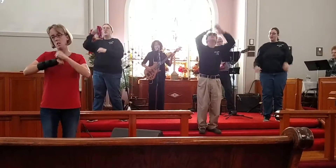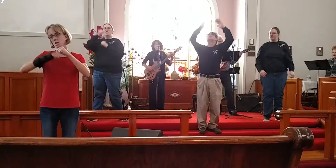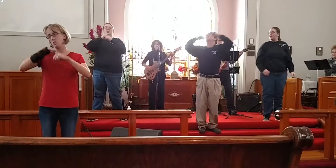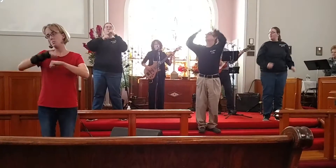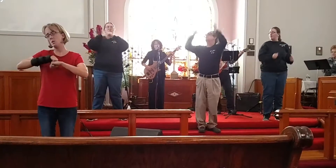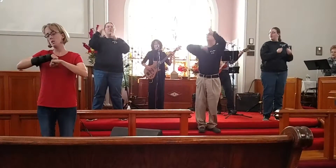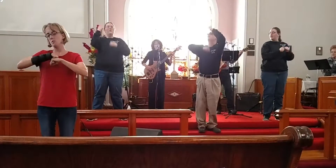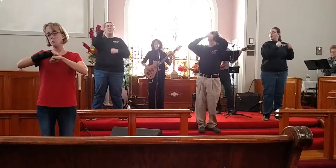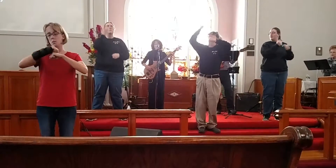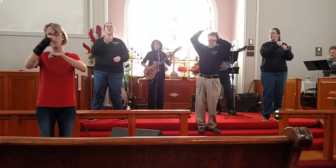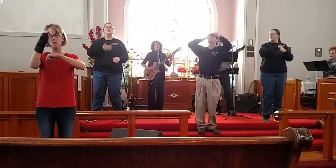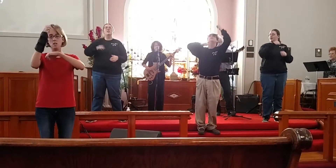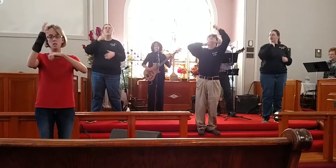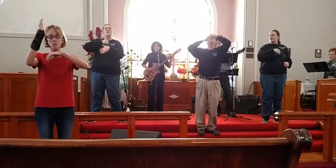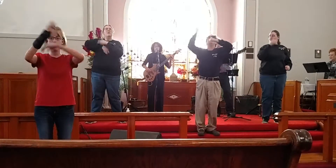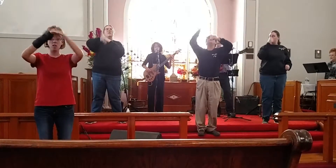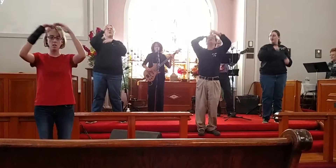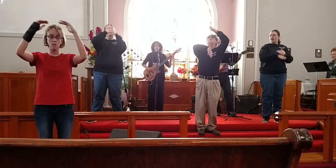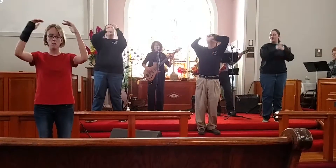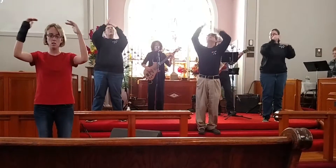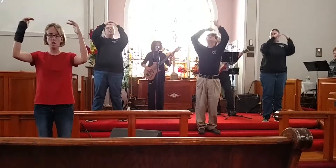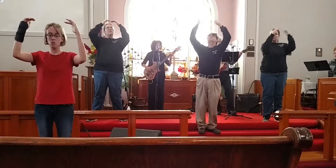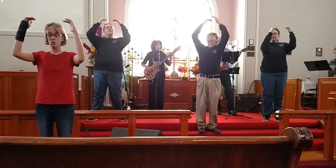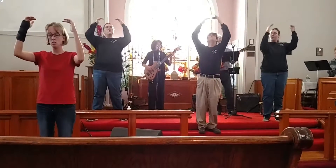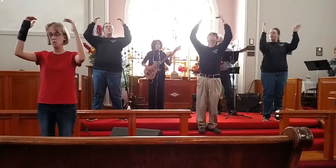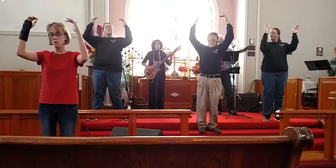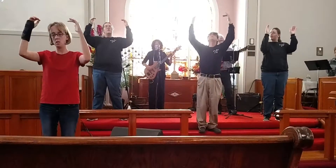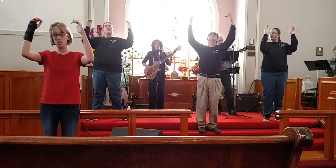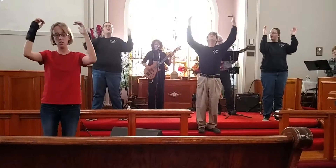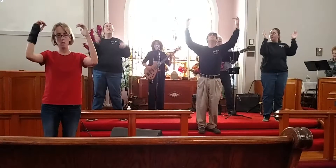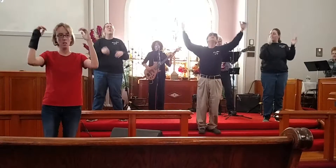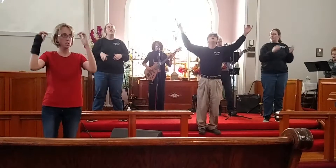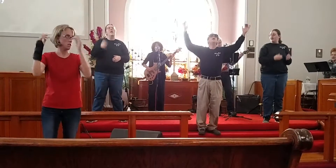He has built for me in glory